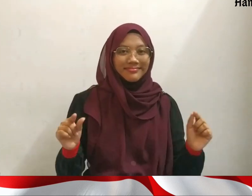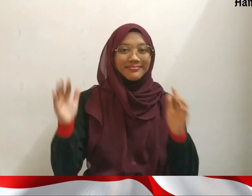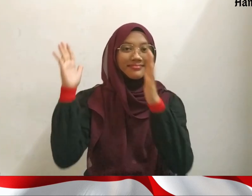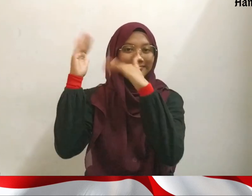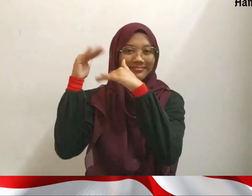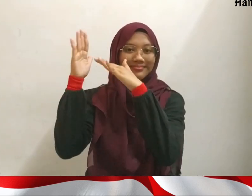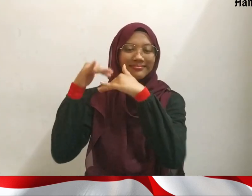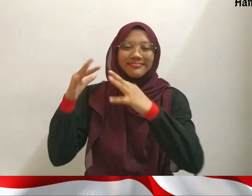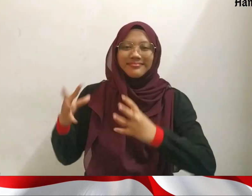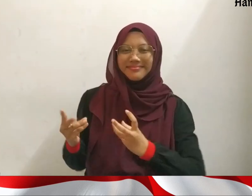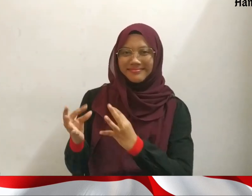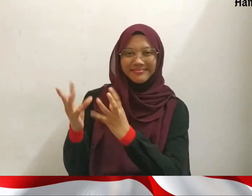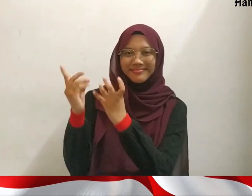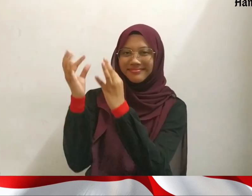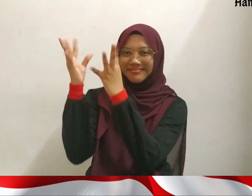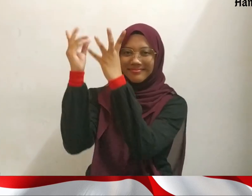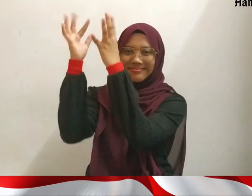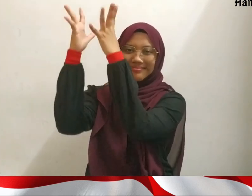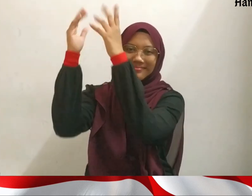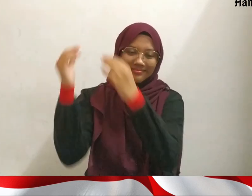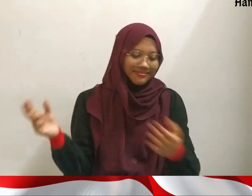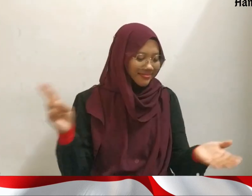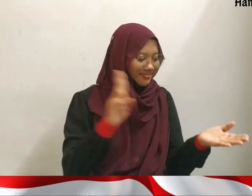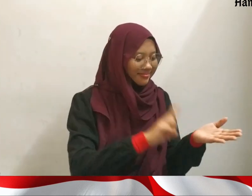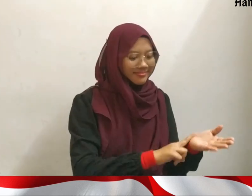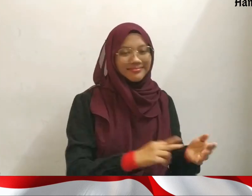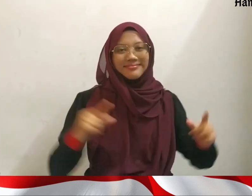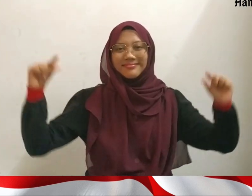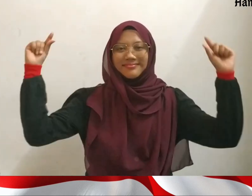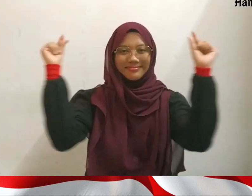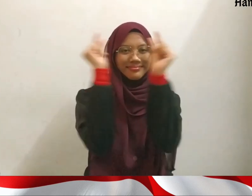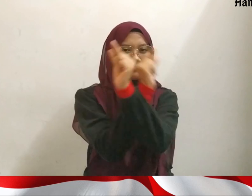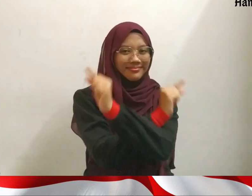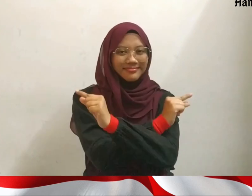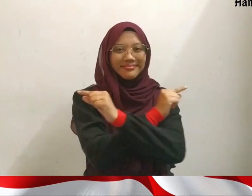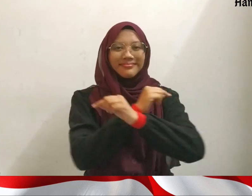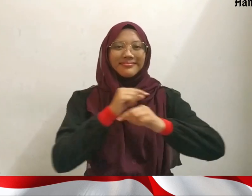Dreams become fire, body in excitement